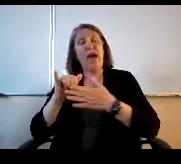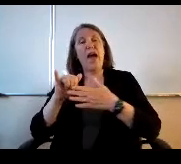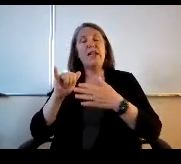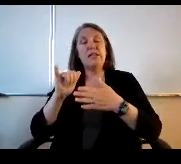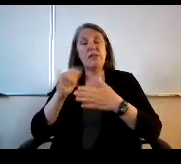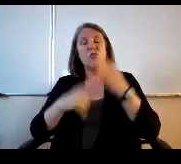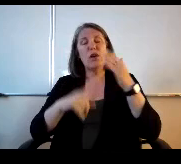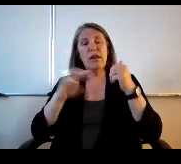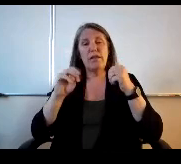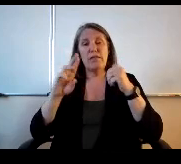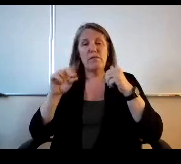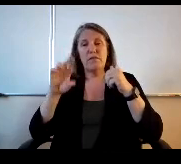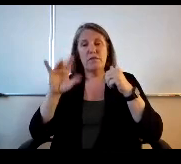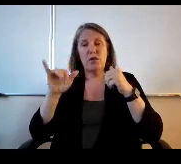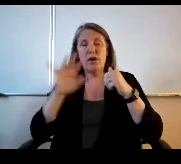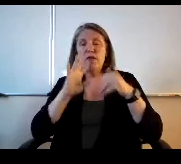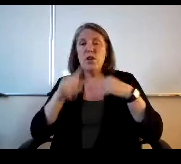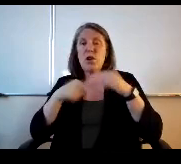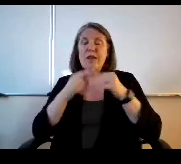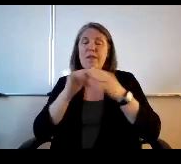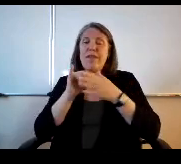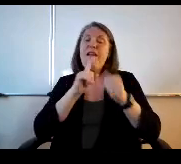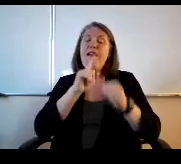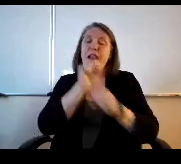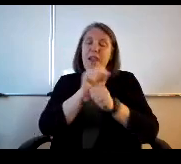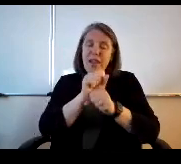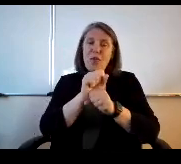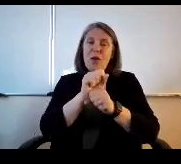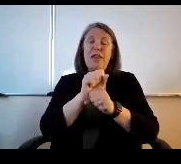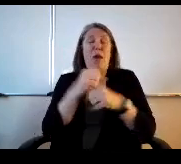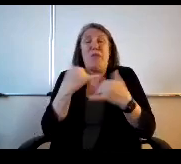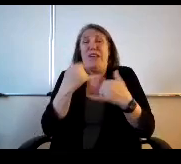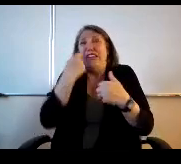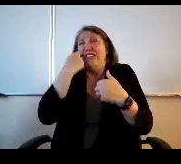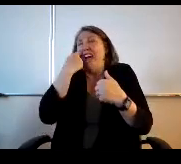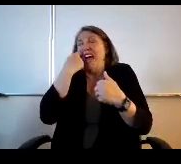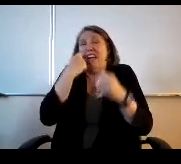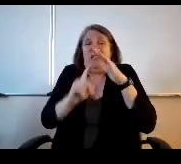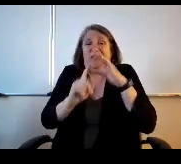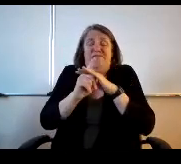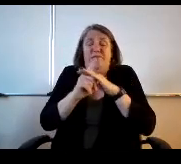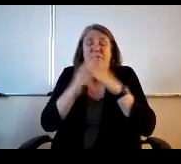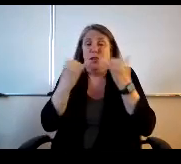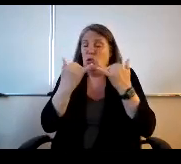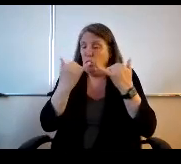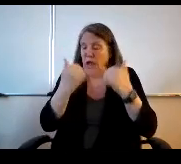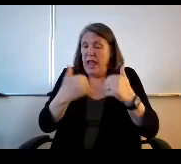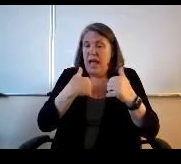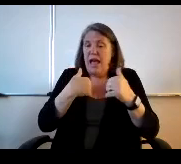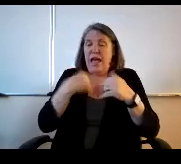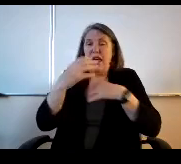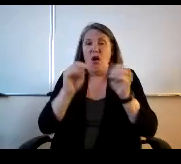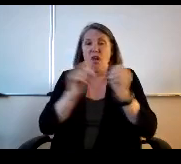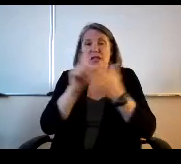Gregory talked about that or literally. They're hot off the presses today. I had an office hours meeting with